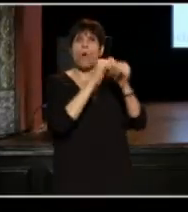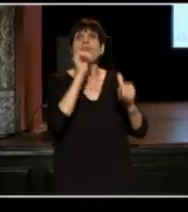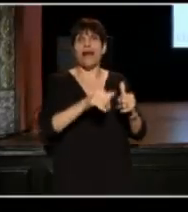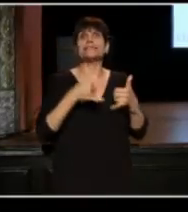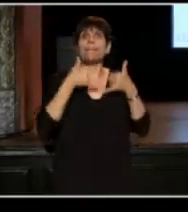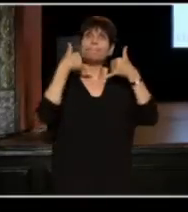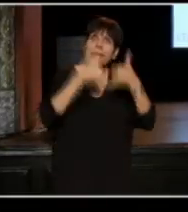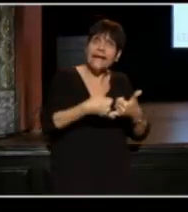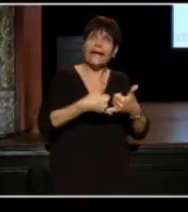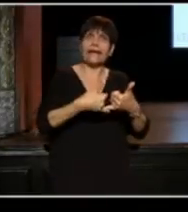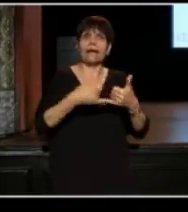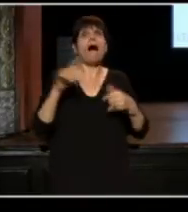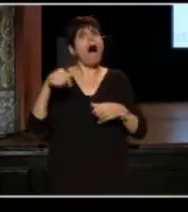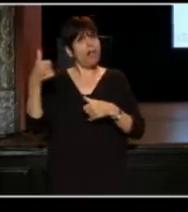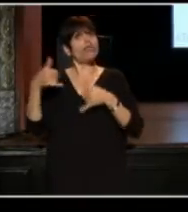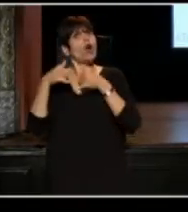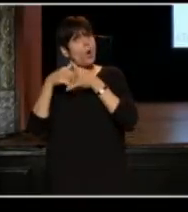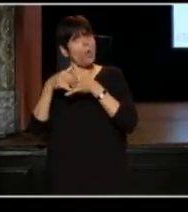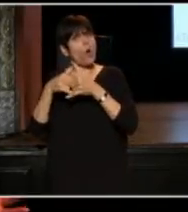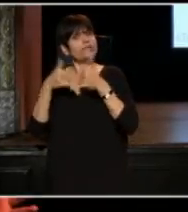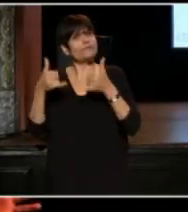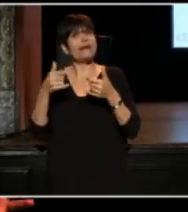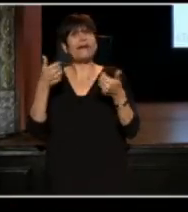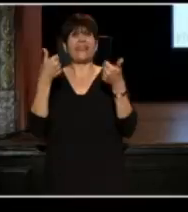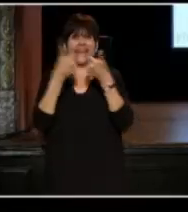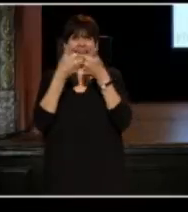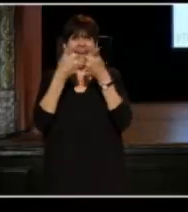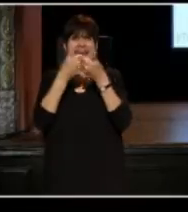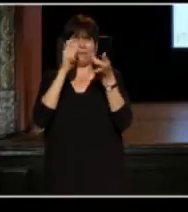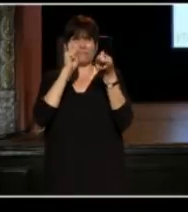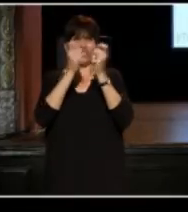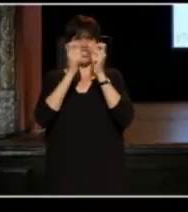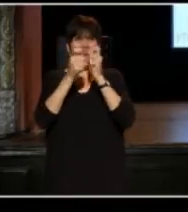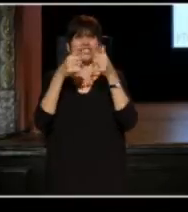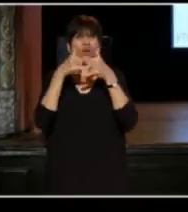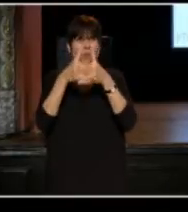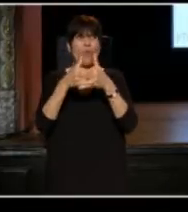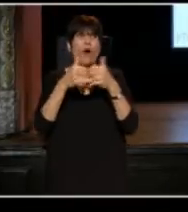Other awards are also big, like the game changer award would be pretty massive,